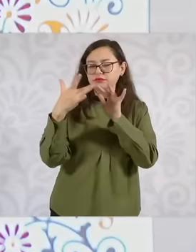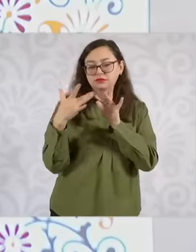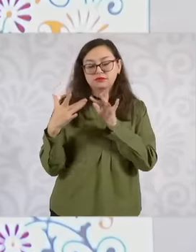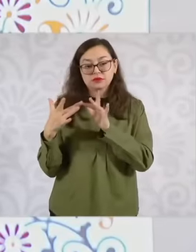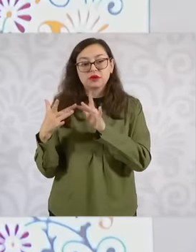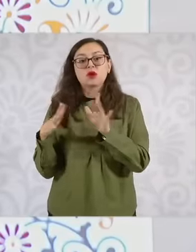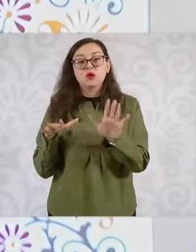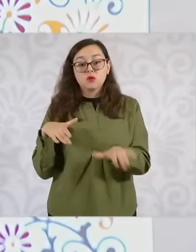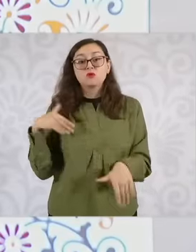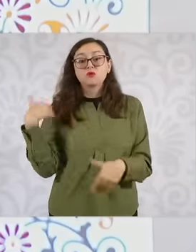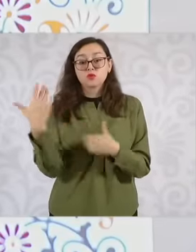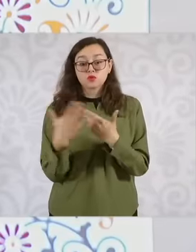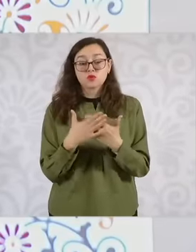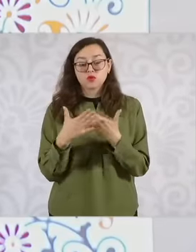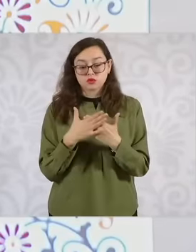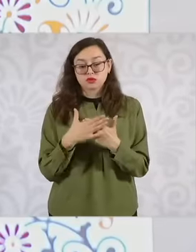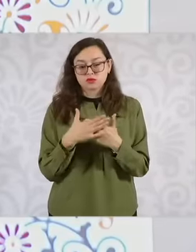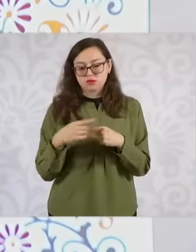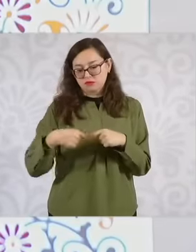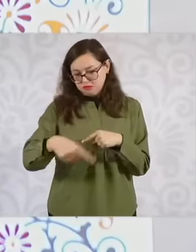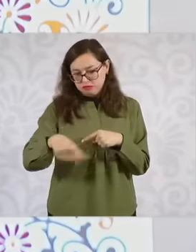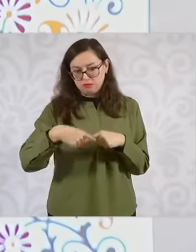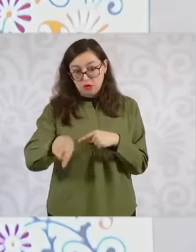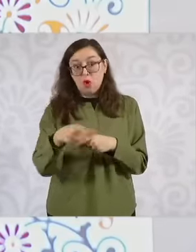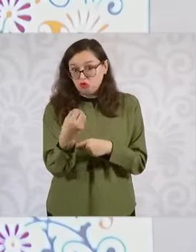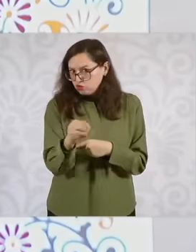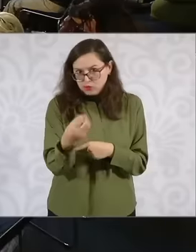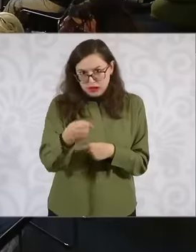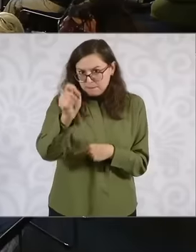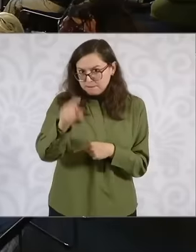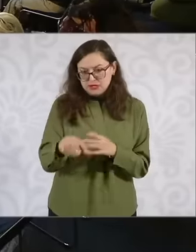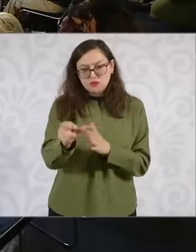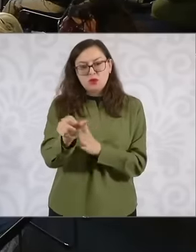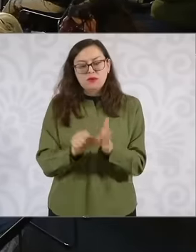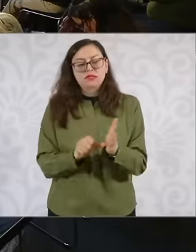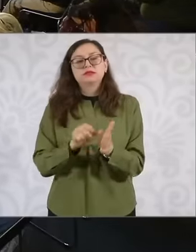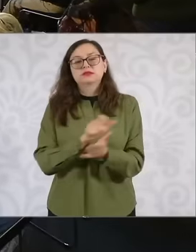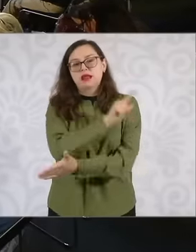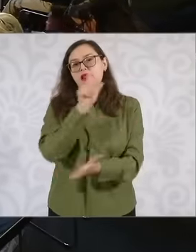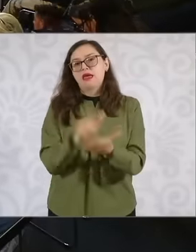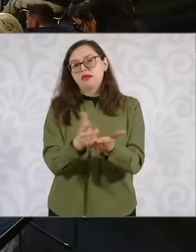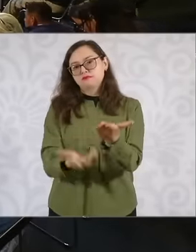this month, so the Secretary of Labor is going to come to present it.